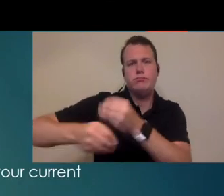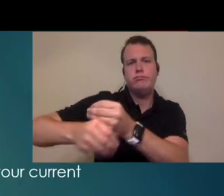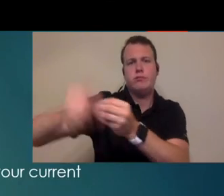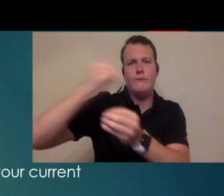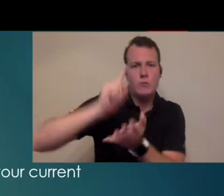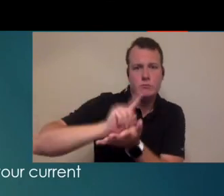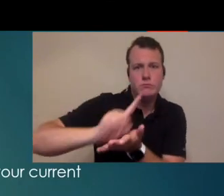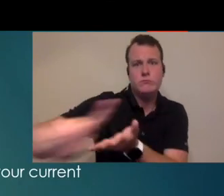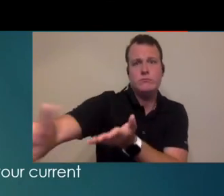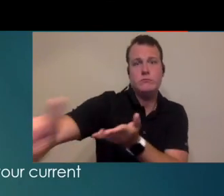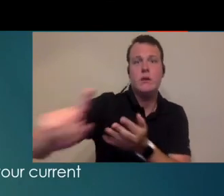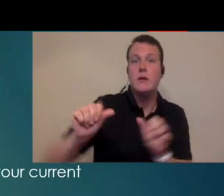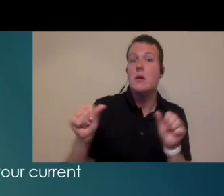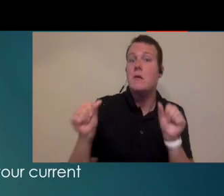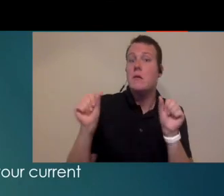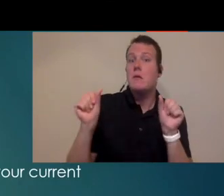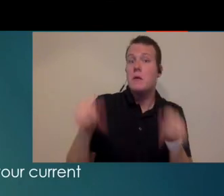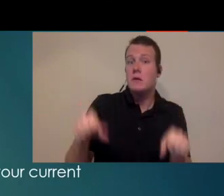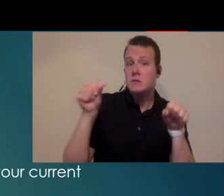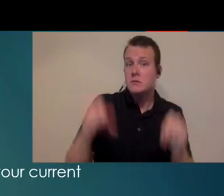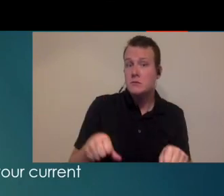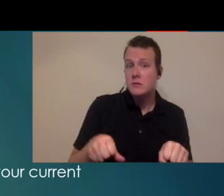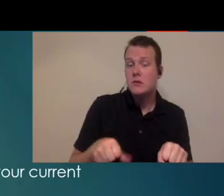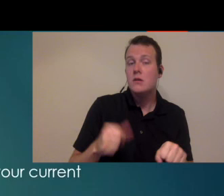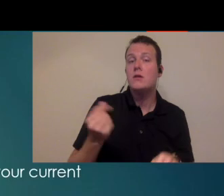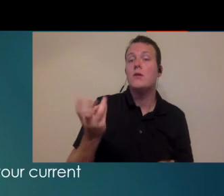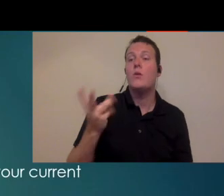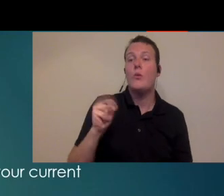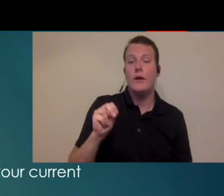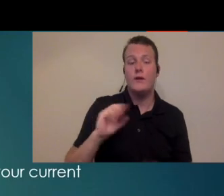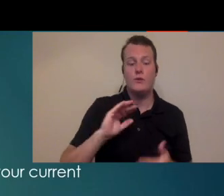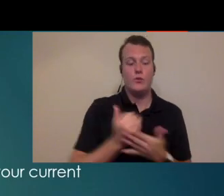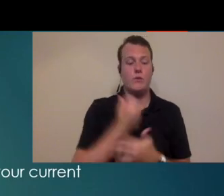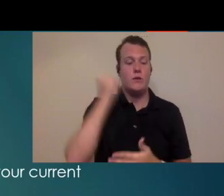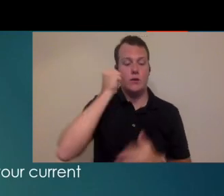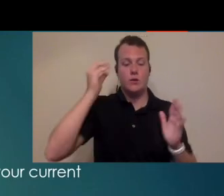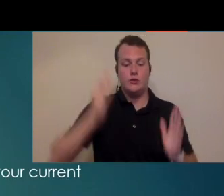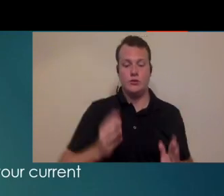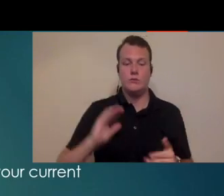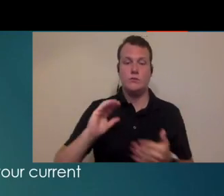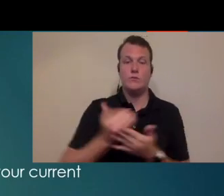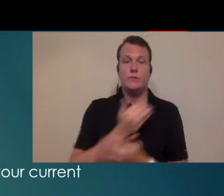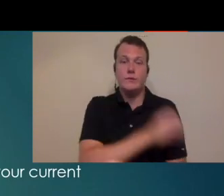see each week so it's certainly possible that when you're a newer audiologist or